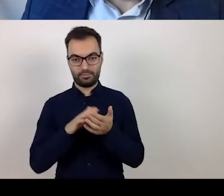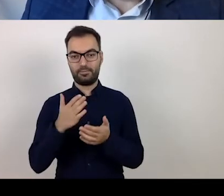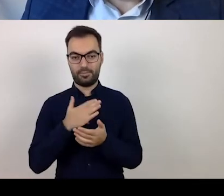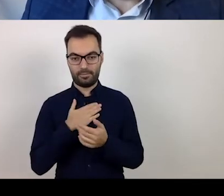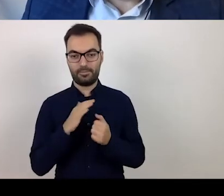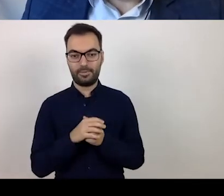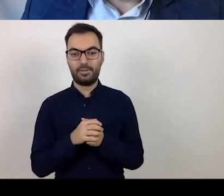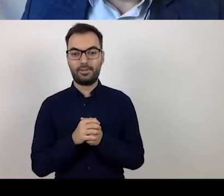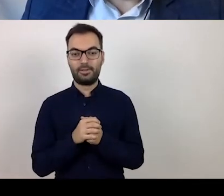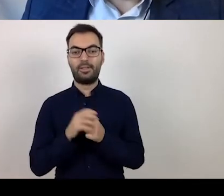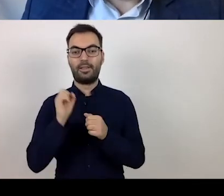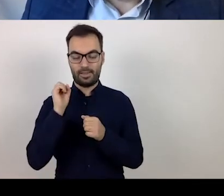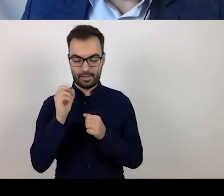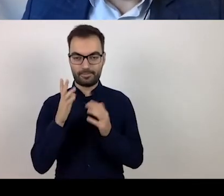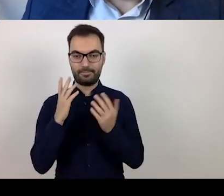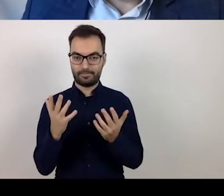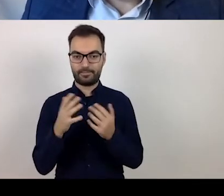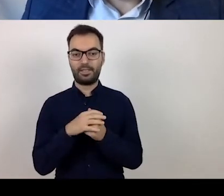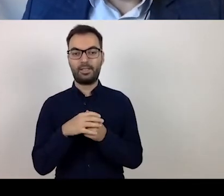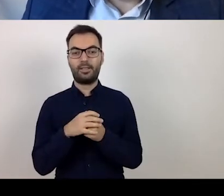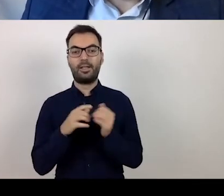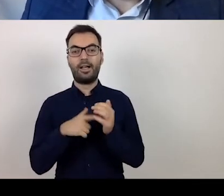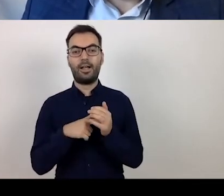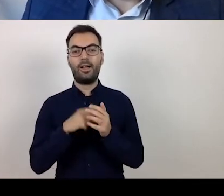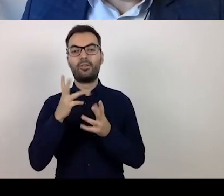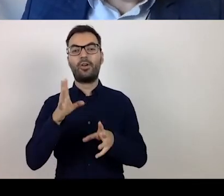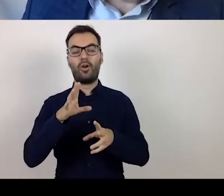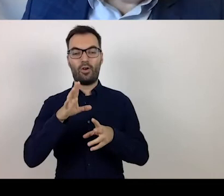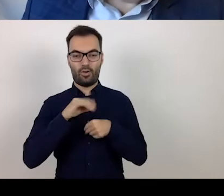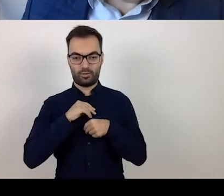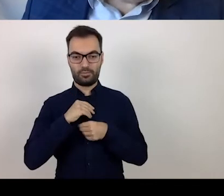Those beneficiaries